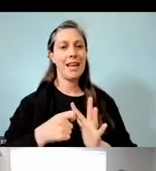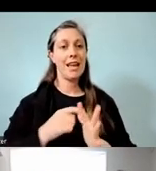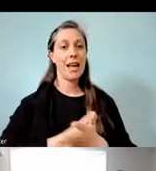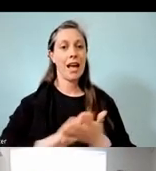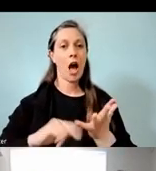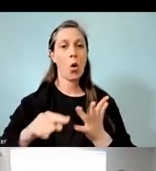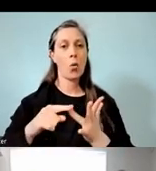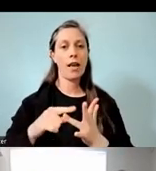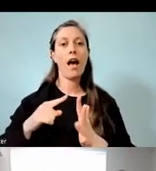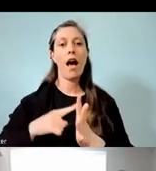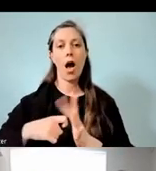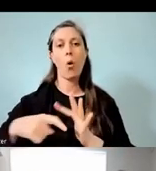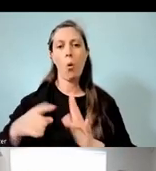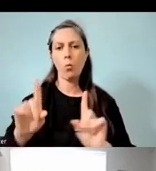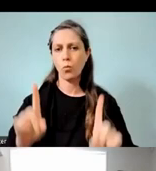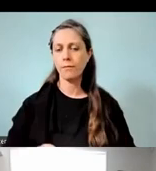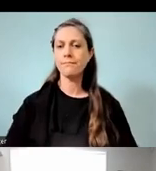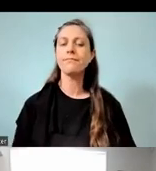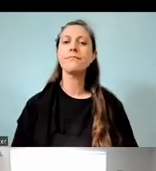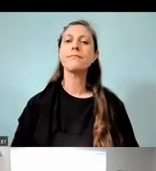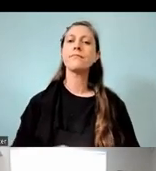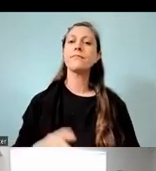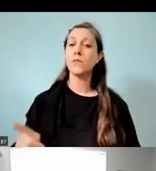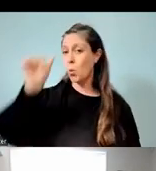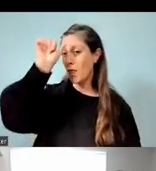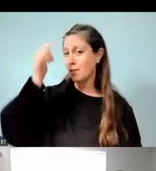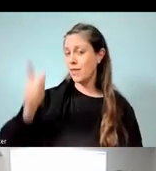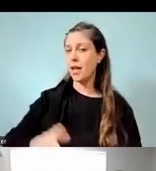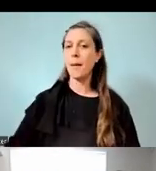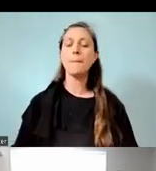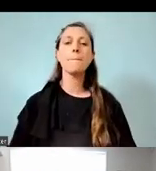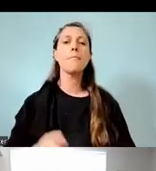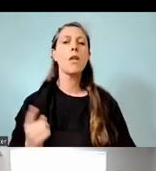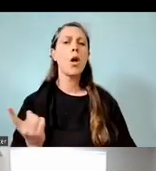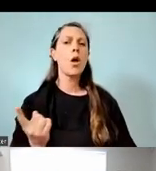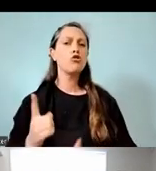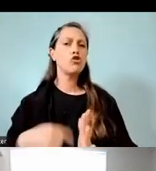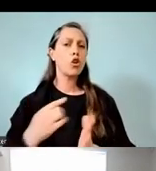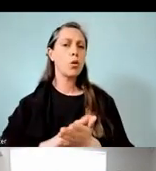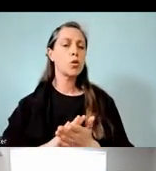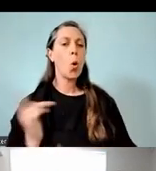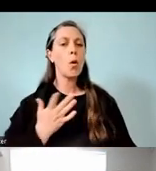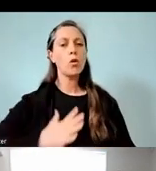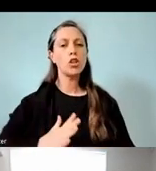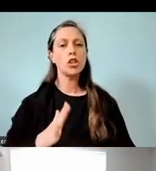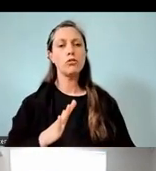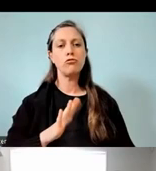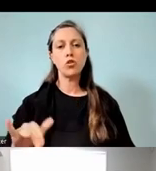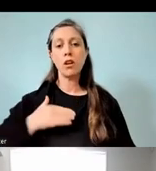Really the basis of it was to provide a pathway for our local schools to go from primary to intermediate onto secondary school,